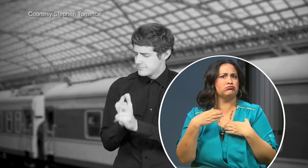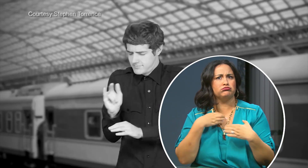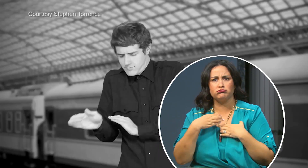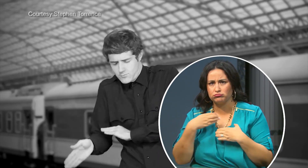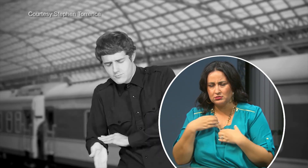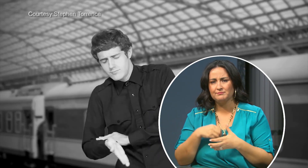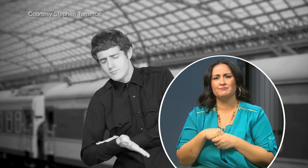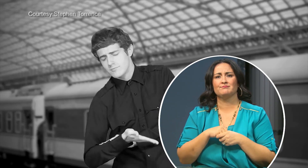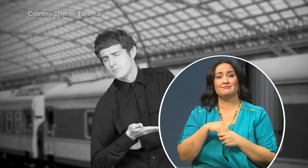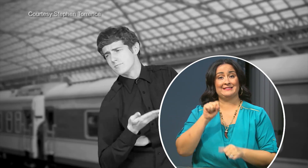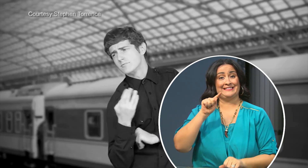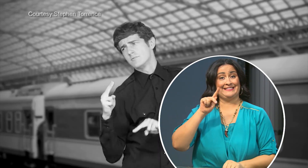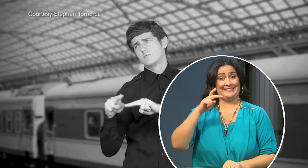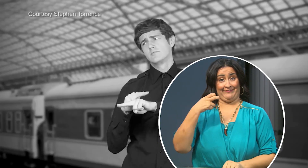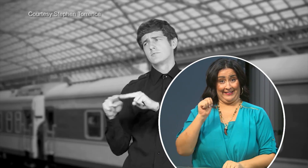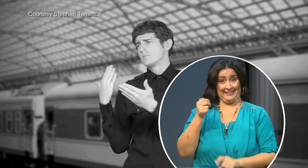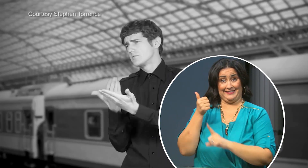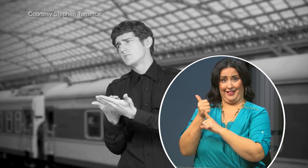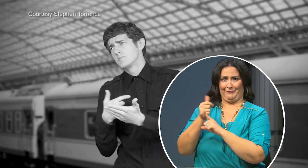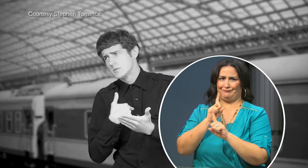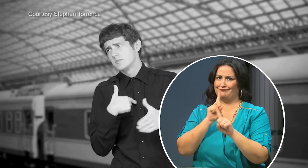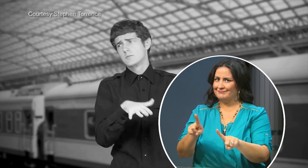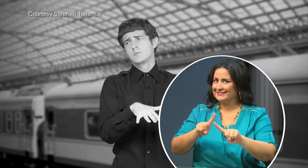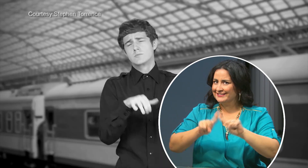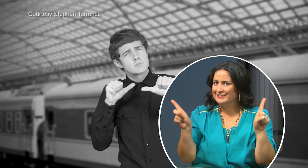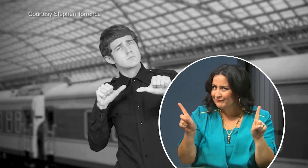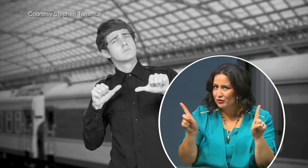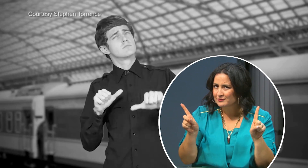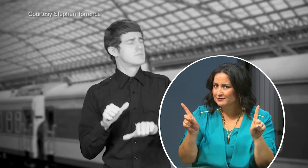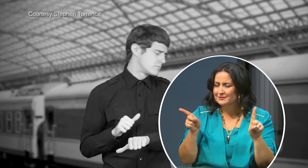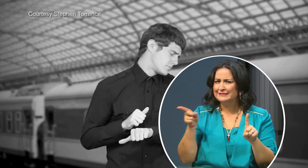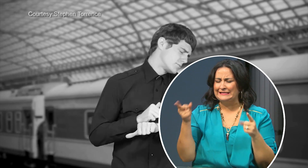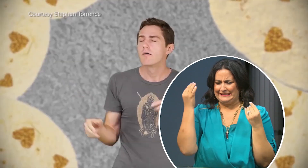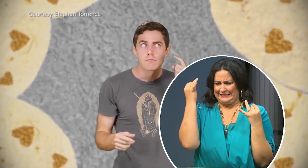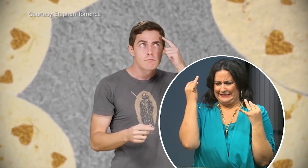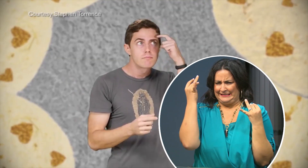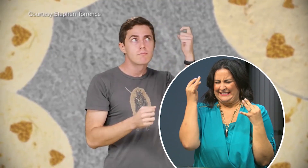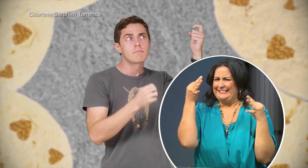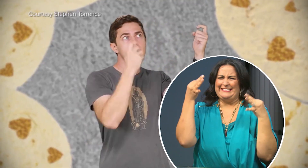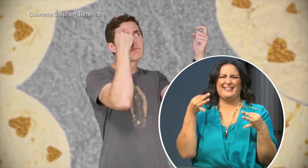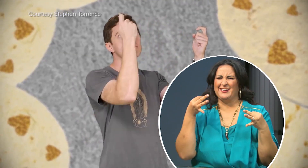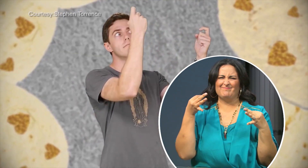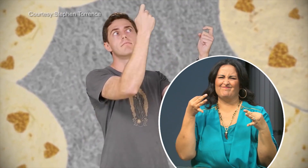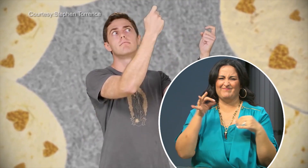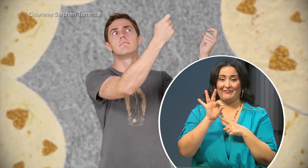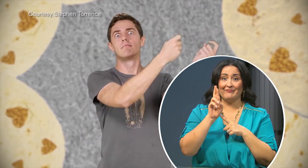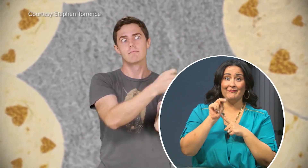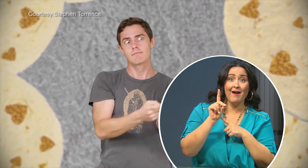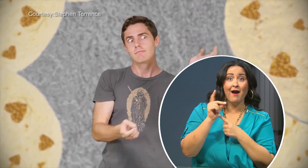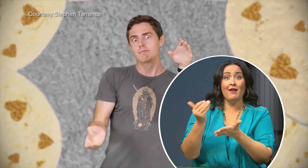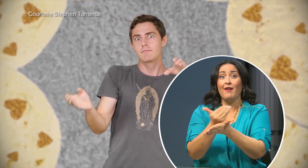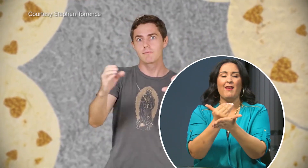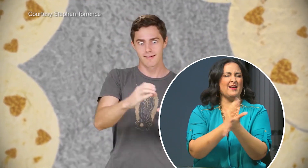community. Stephen; however, reacted differently then others and decide to shut down the fund